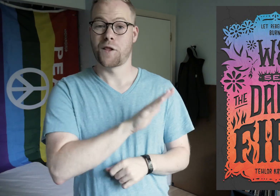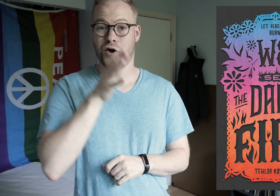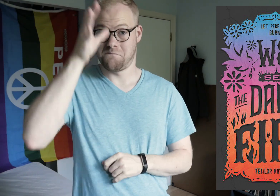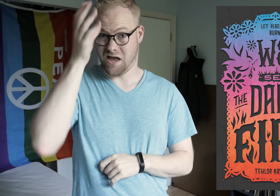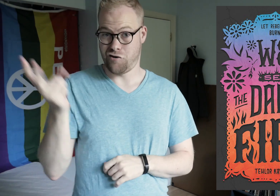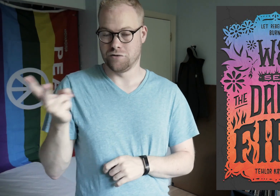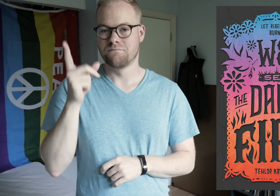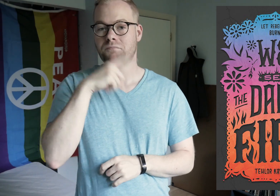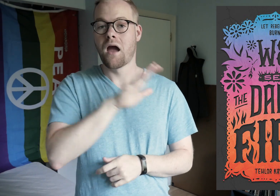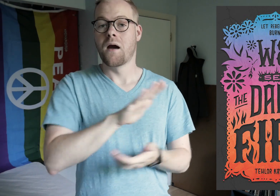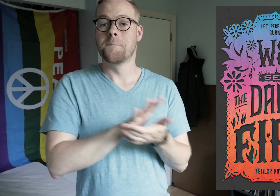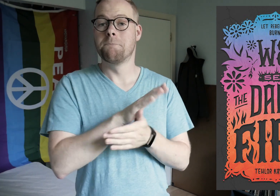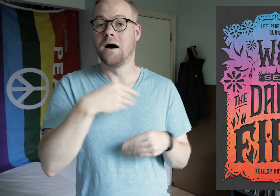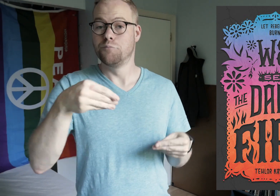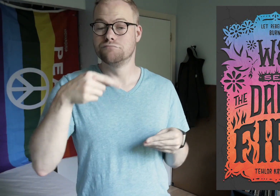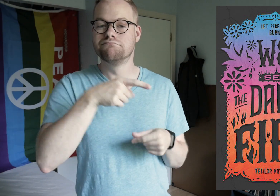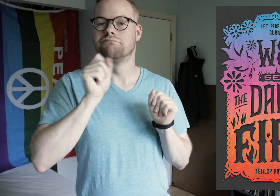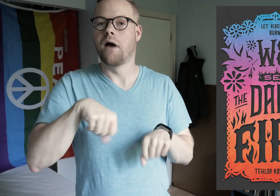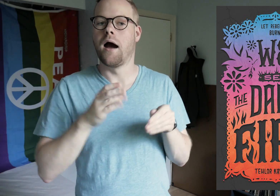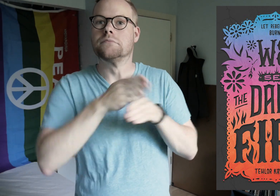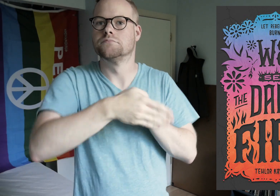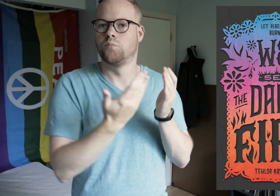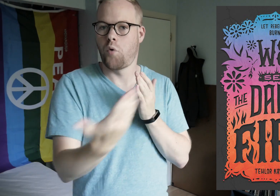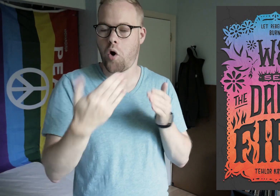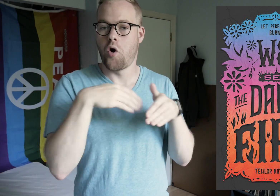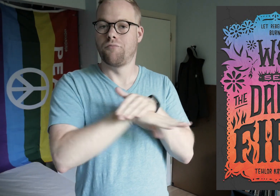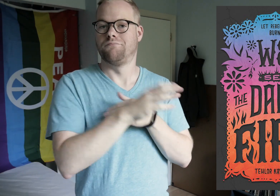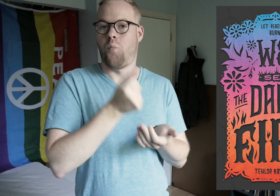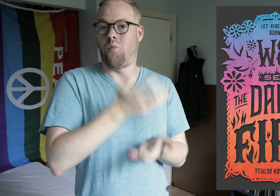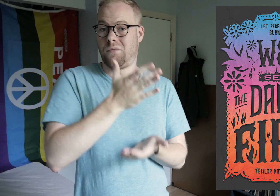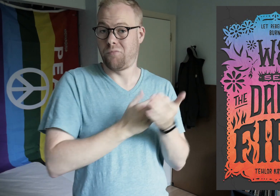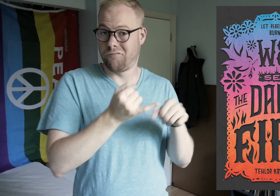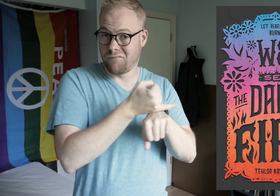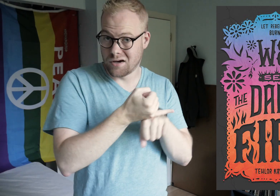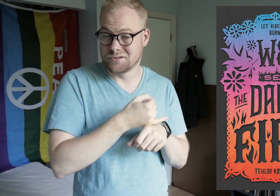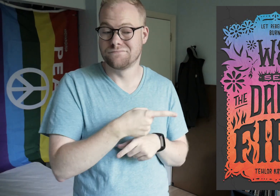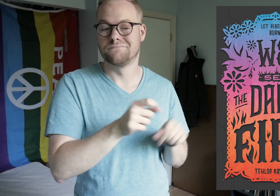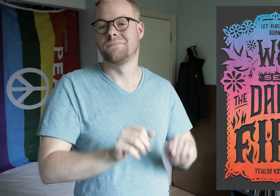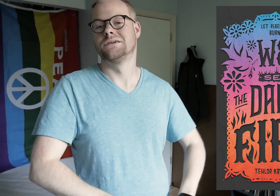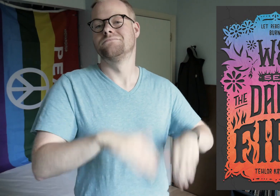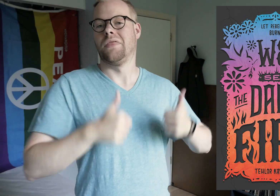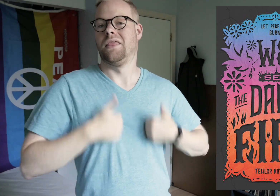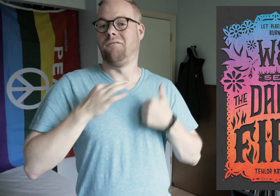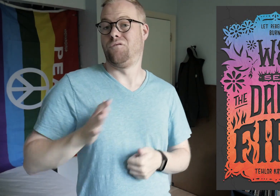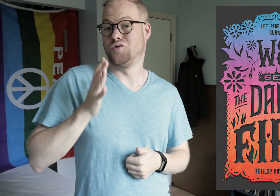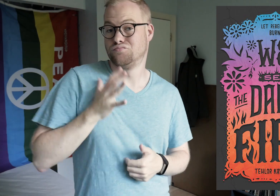Her parents faked her papers to get her over the wall and into the wealthy part of the island, so she could grow up in a life of luxury.